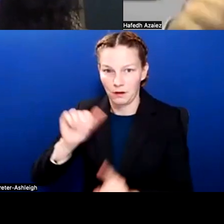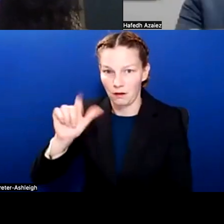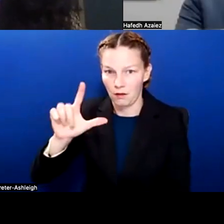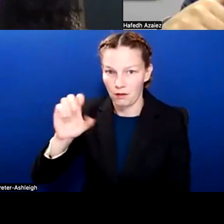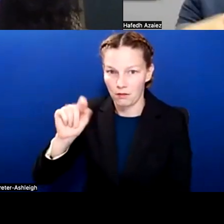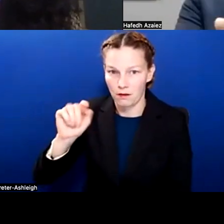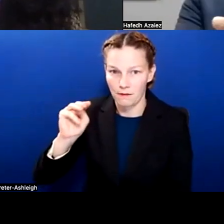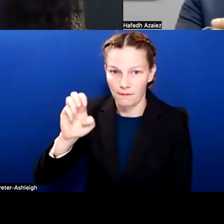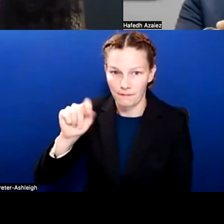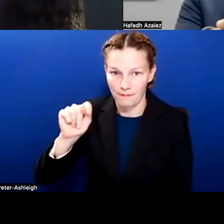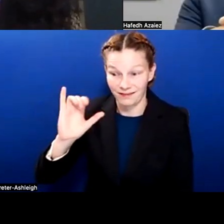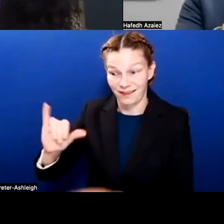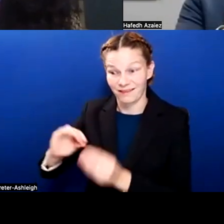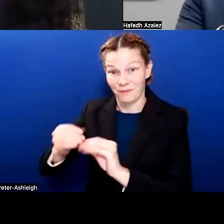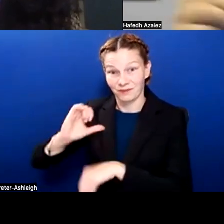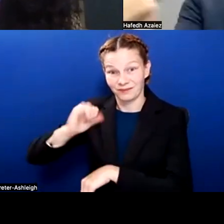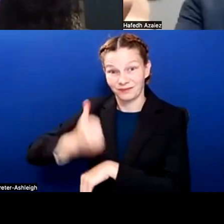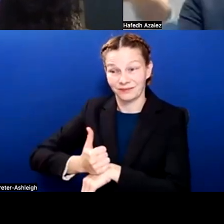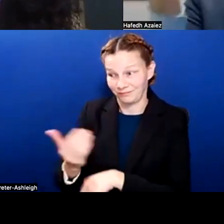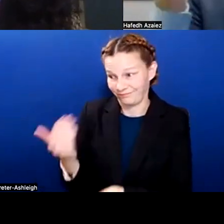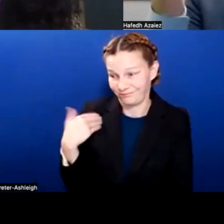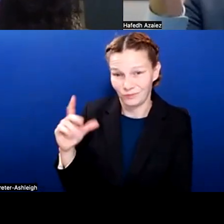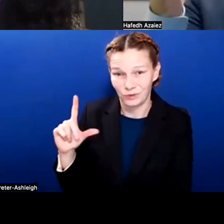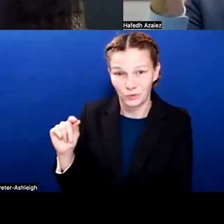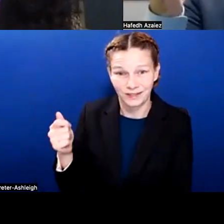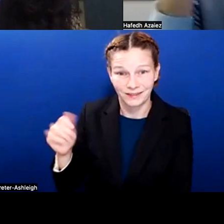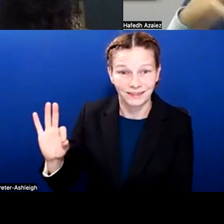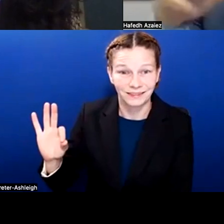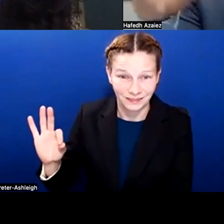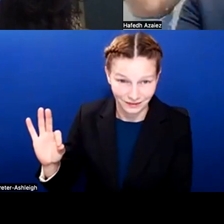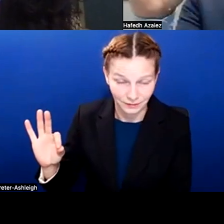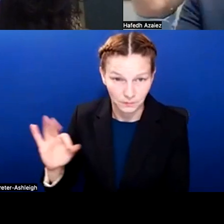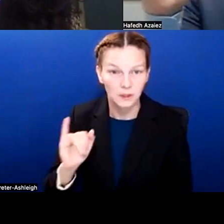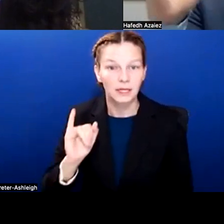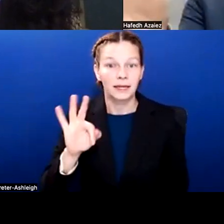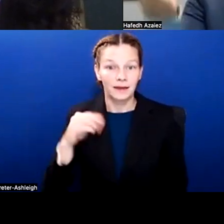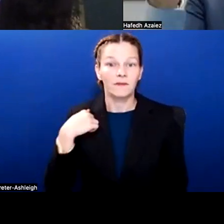and it's 6,160. So if we collect more money, we send more money